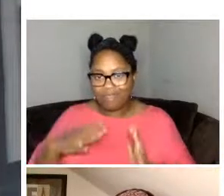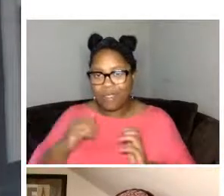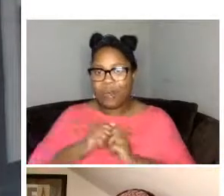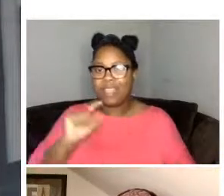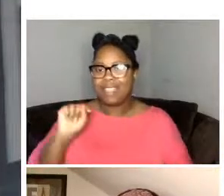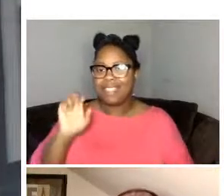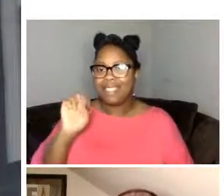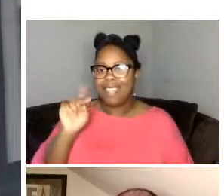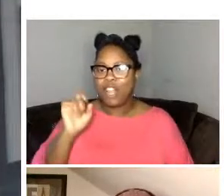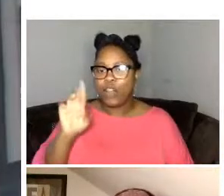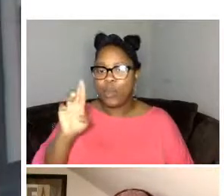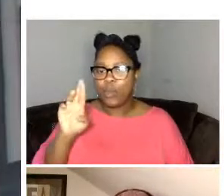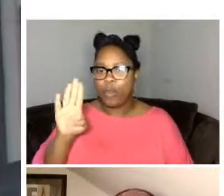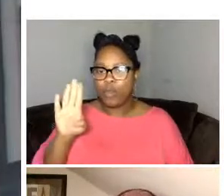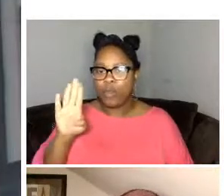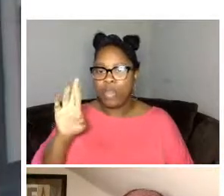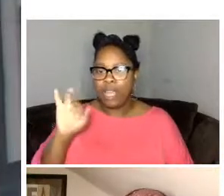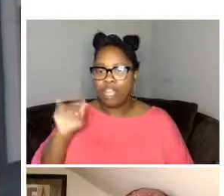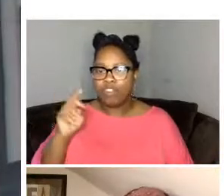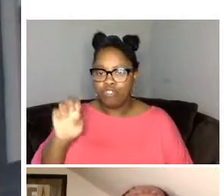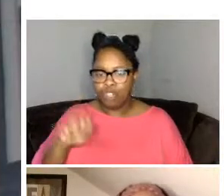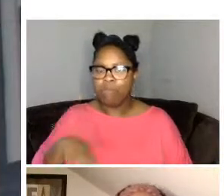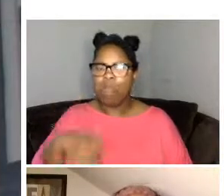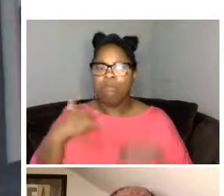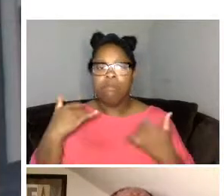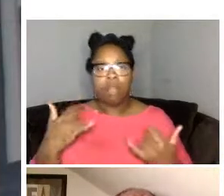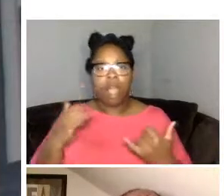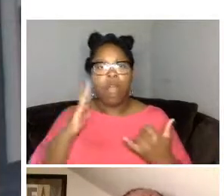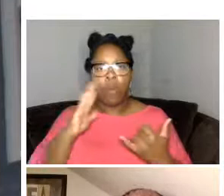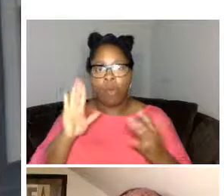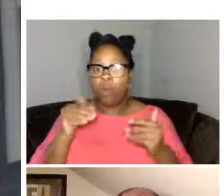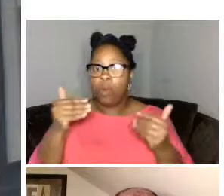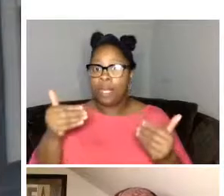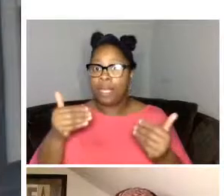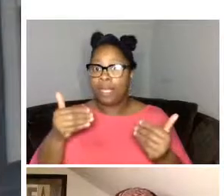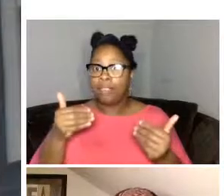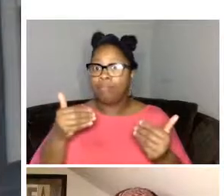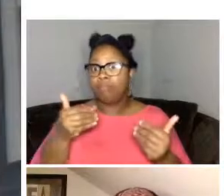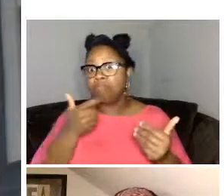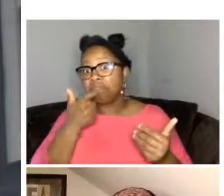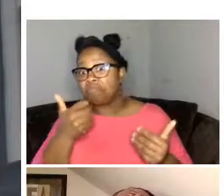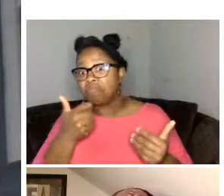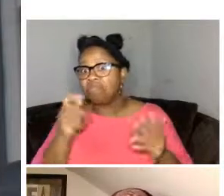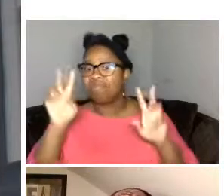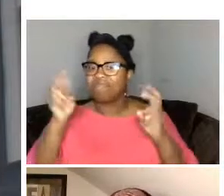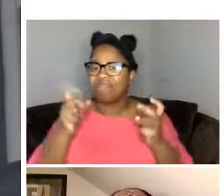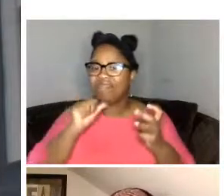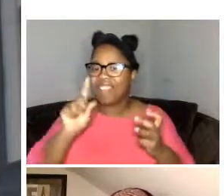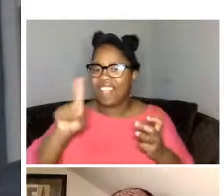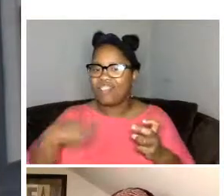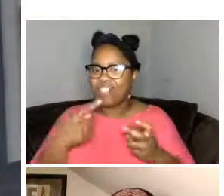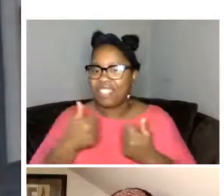so we are now going to look at not just a game which also uh